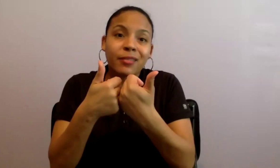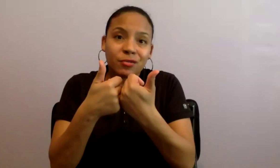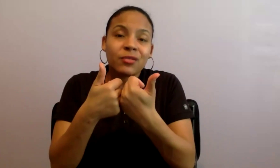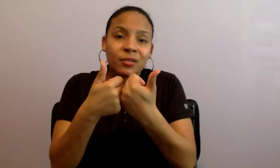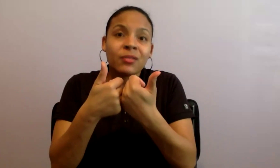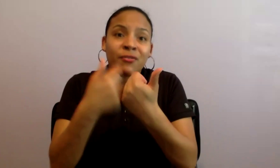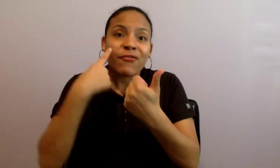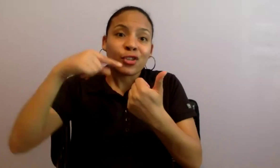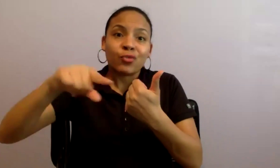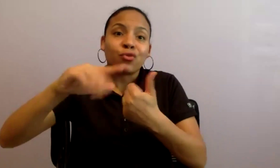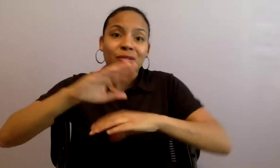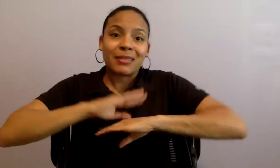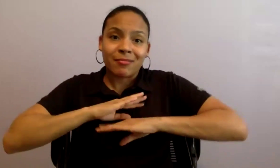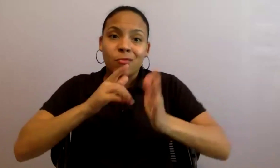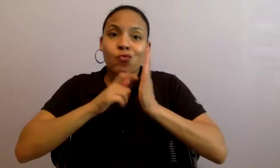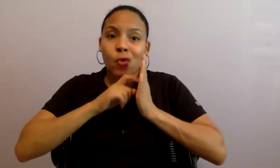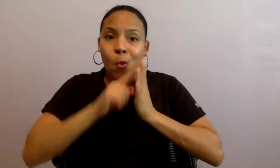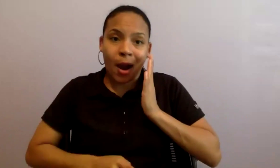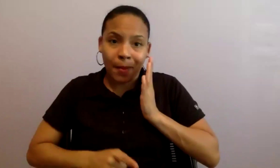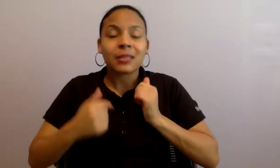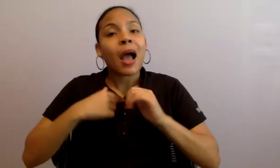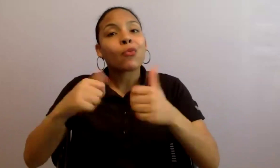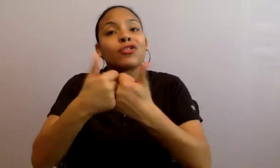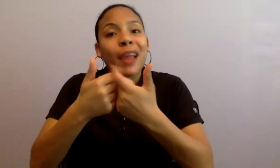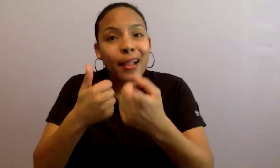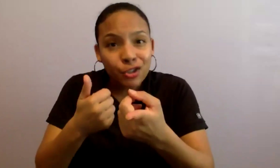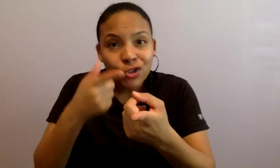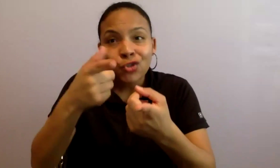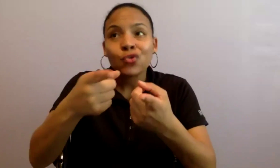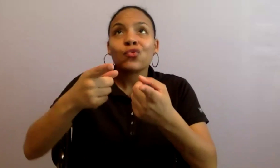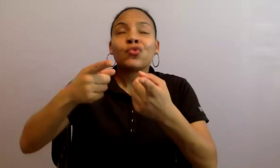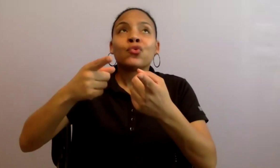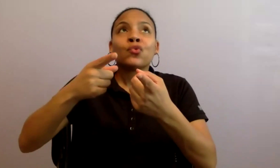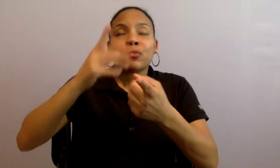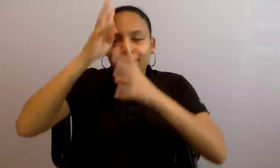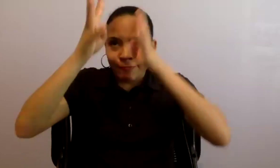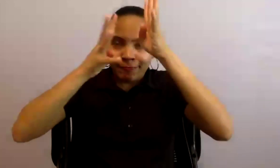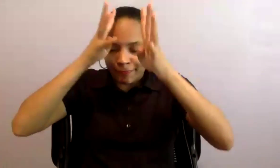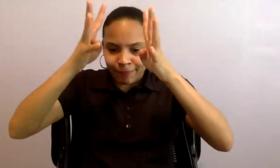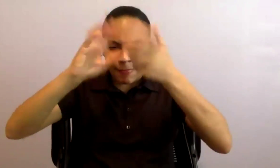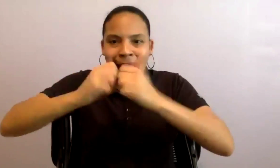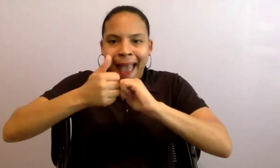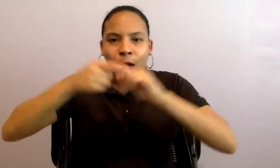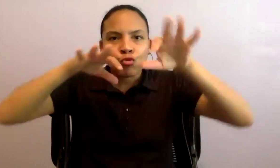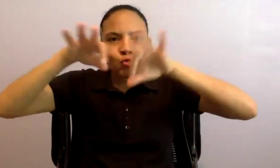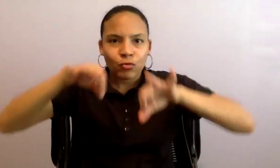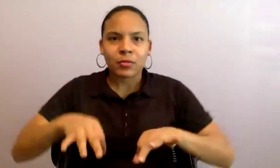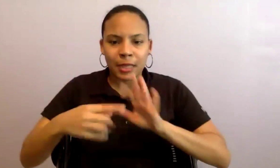your narrative explanation on how exactly this is different from just being a work of translation.